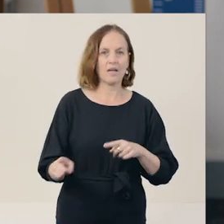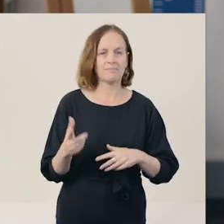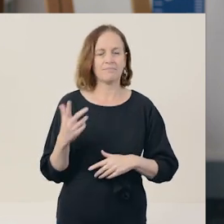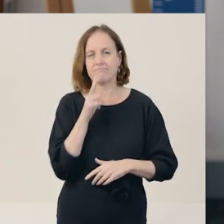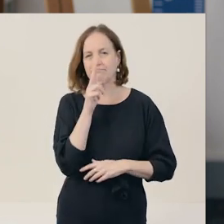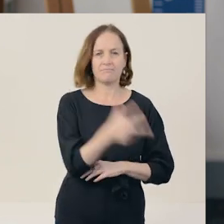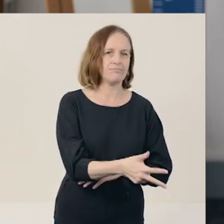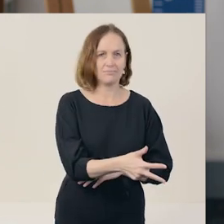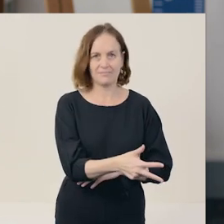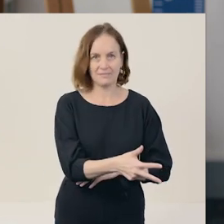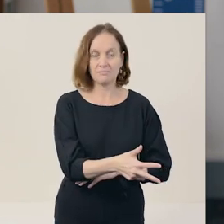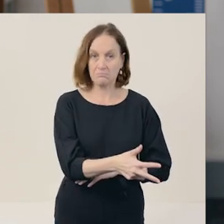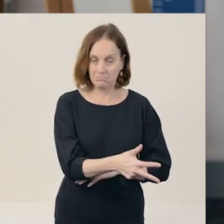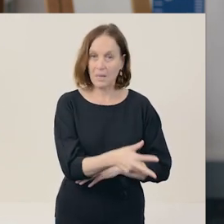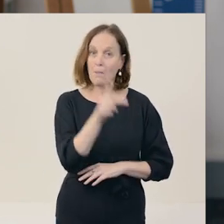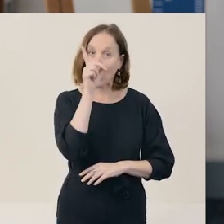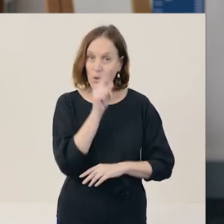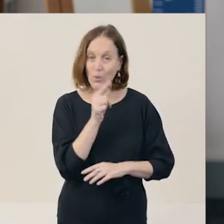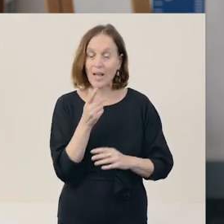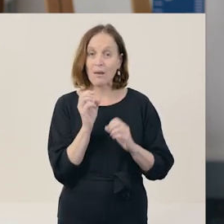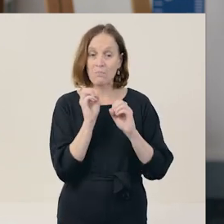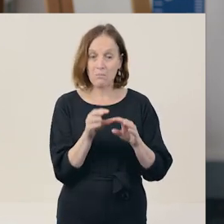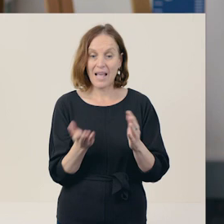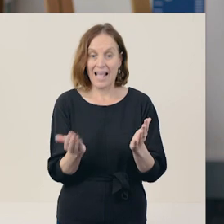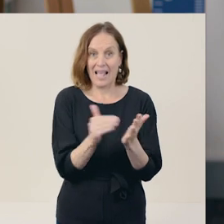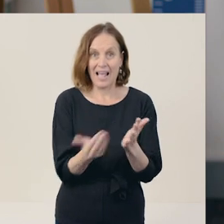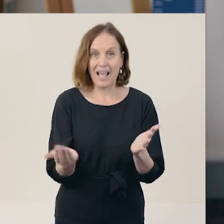But there are ways you can provide additional information or detail,